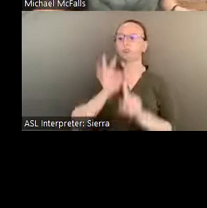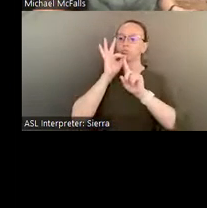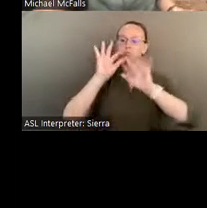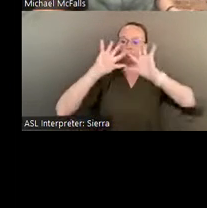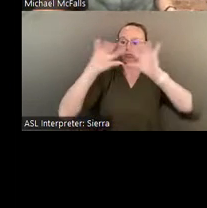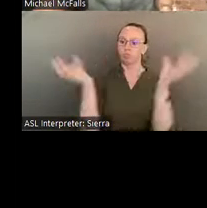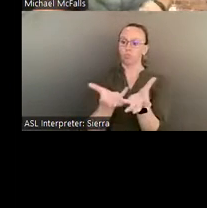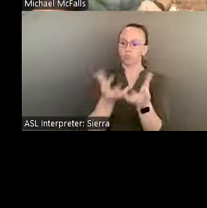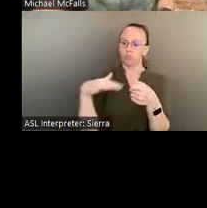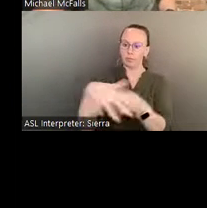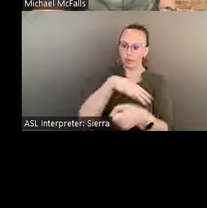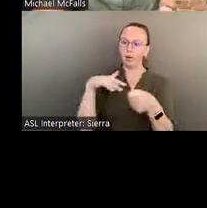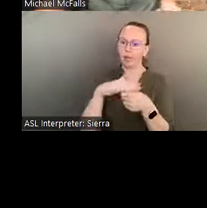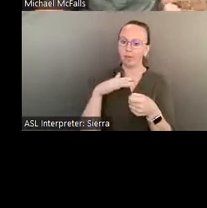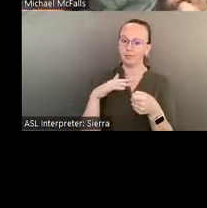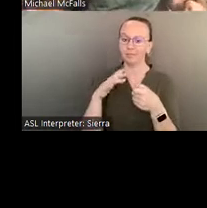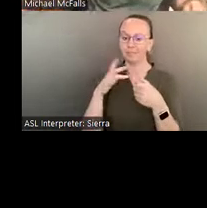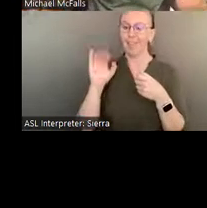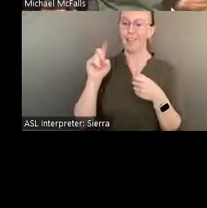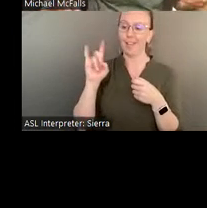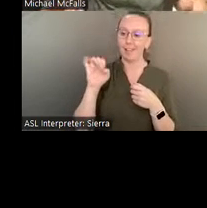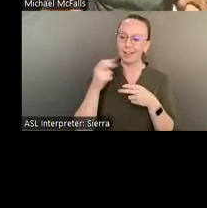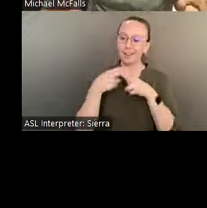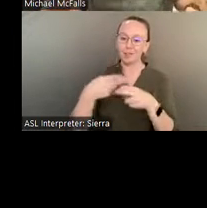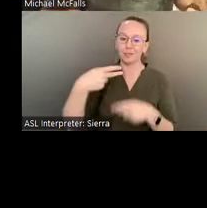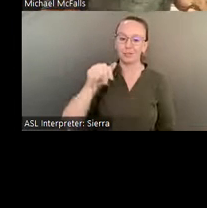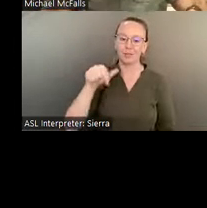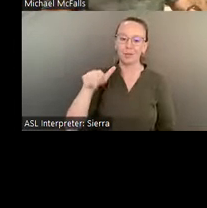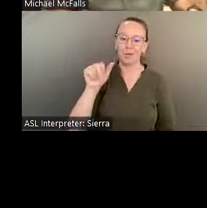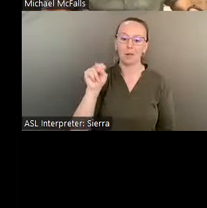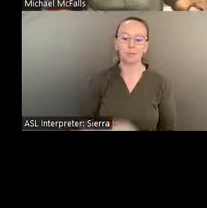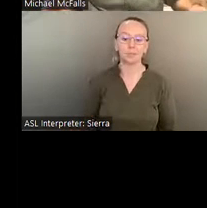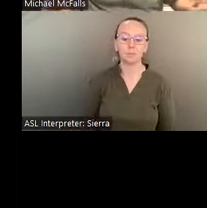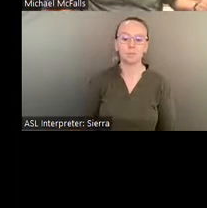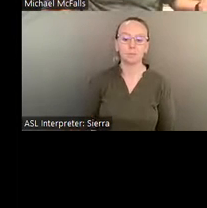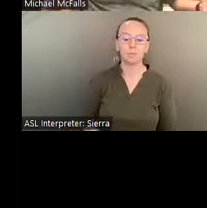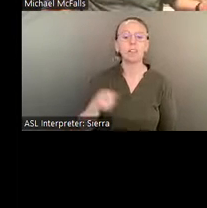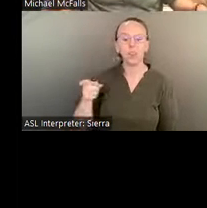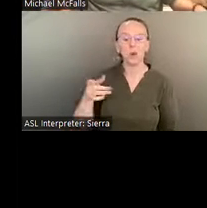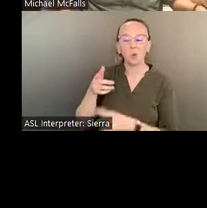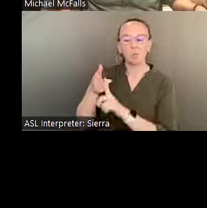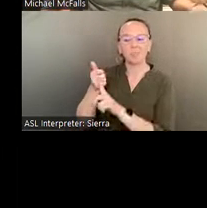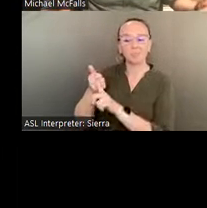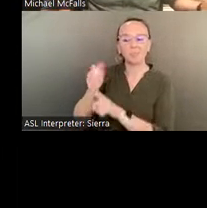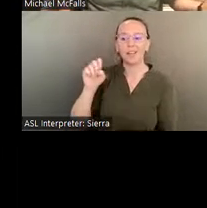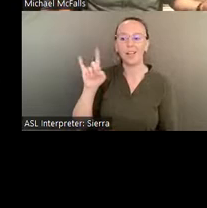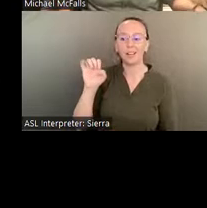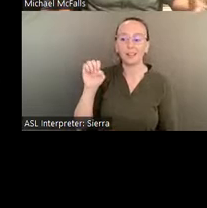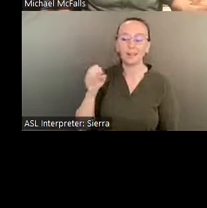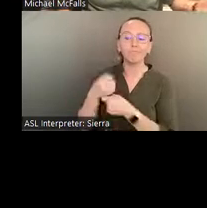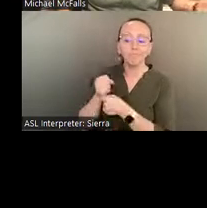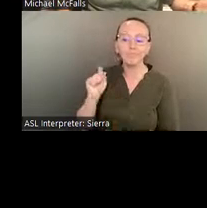So St. EOM continues to work without much notoriety or fame from- for roughly about